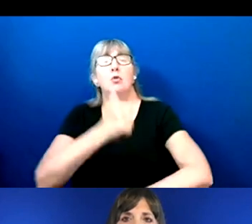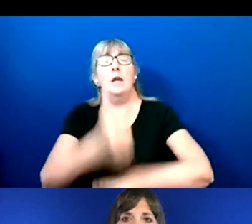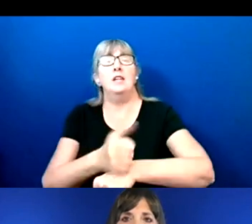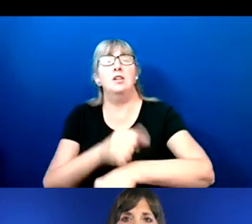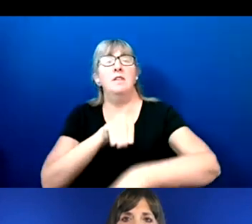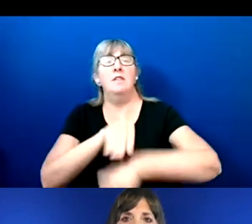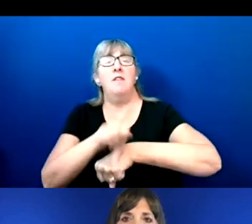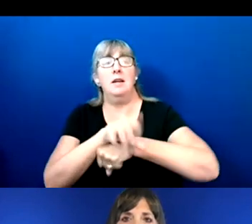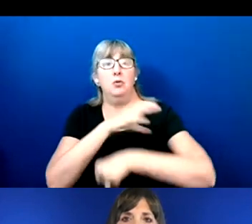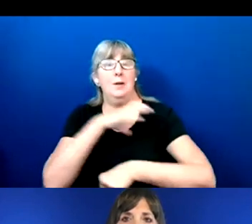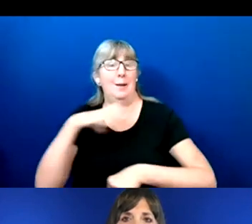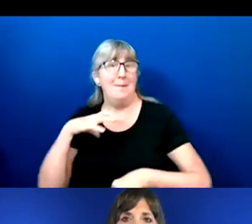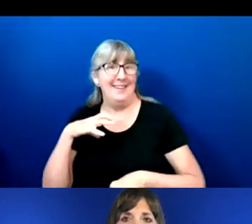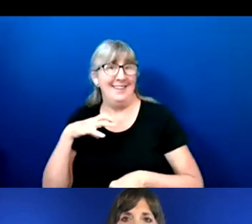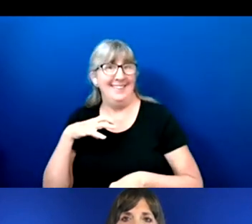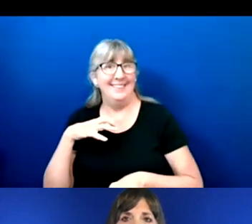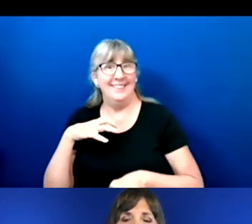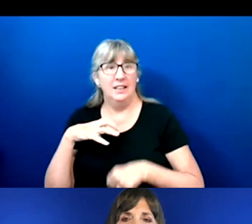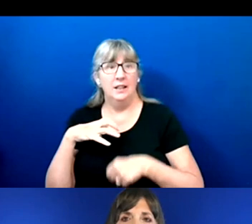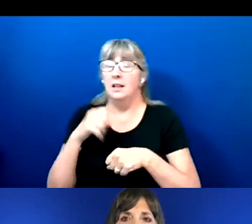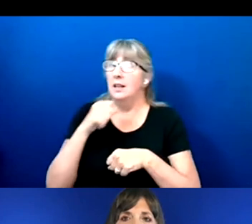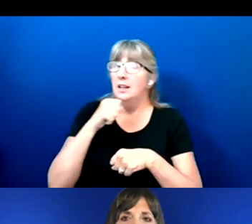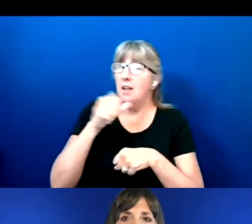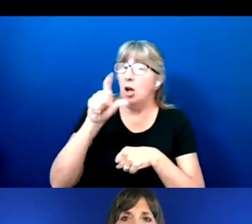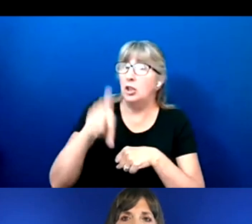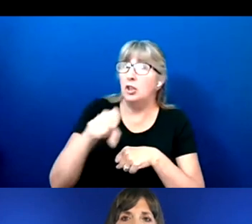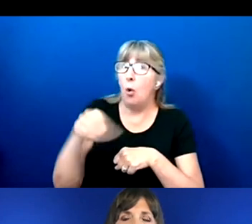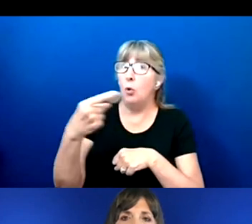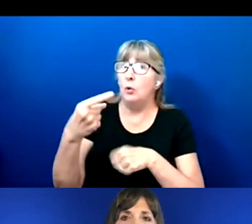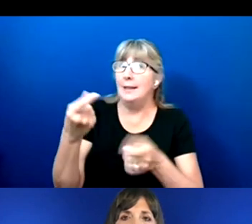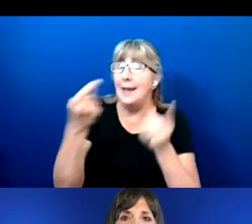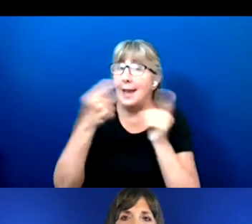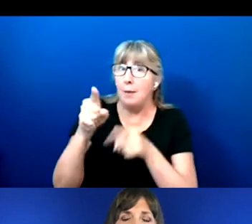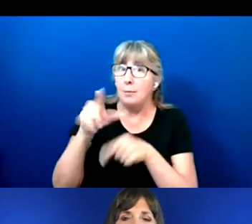Again, not something that should only happen because it's mandated by law, but something